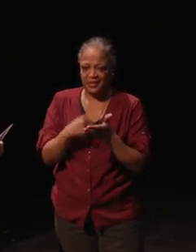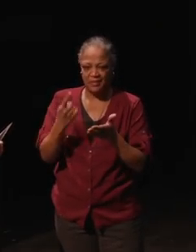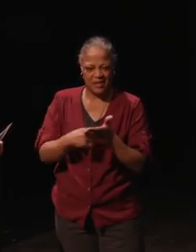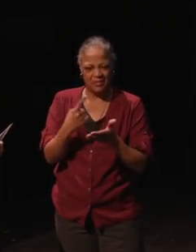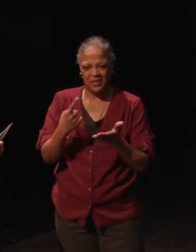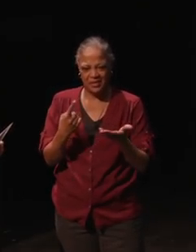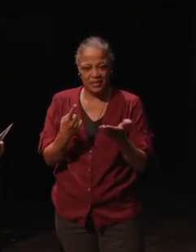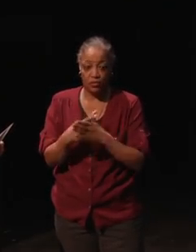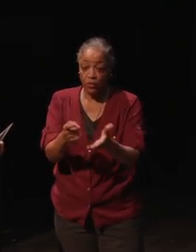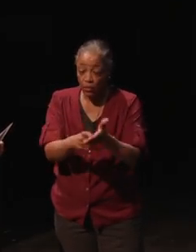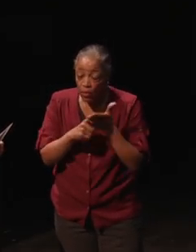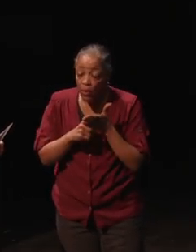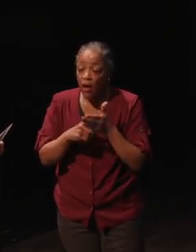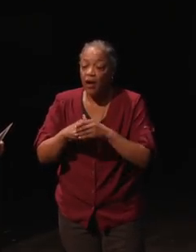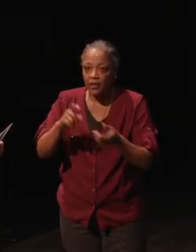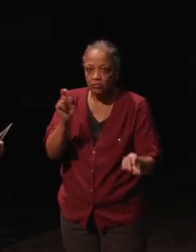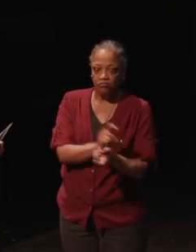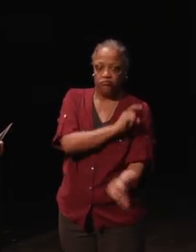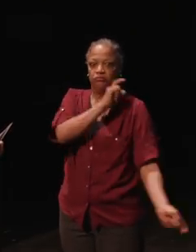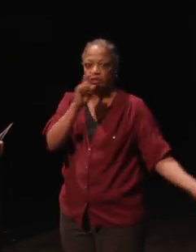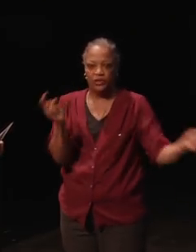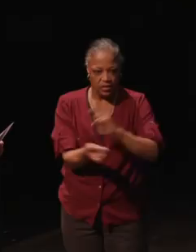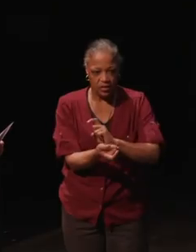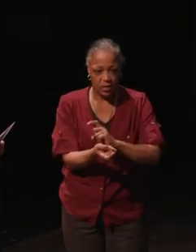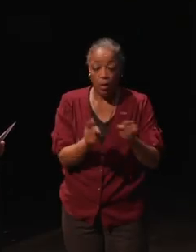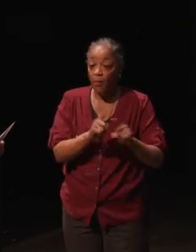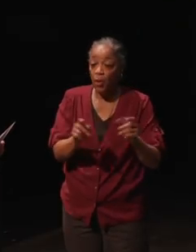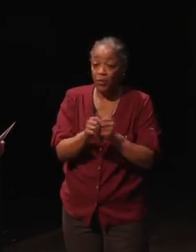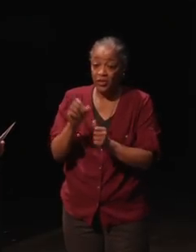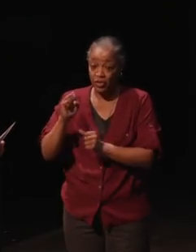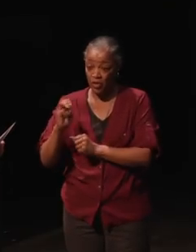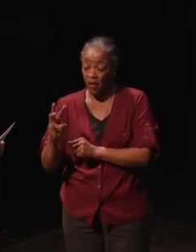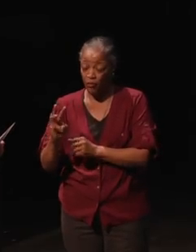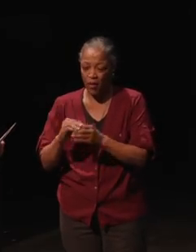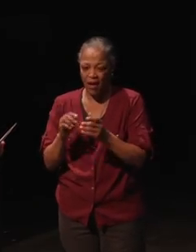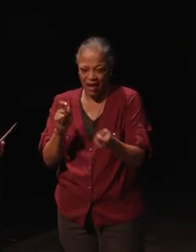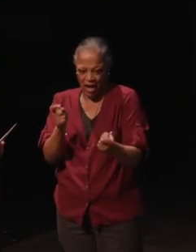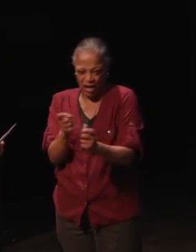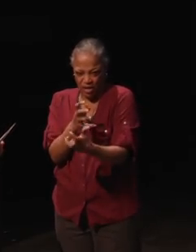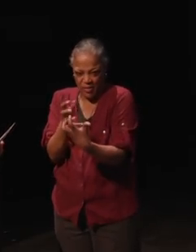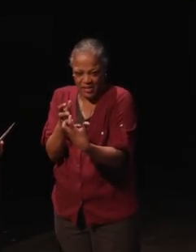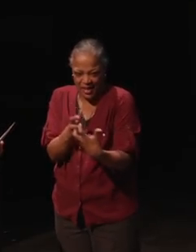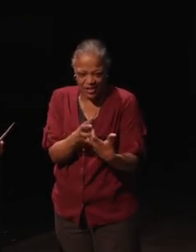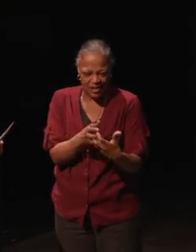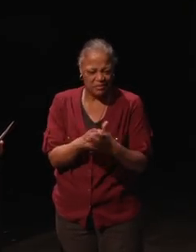required a fundamental alteration, but with software and customization, that's much less likely to happen now.